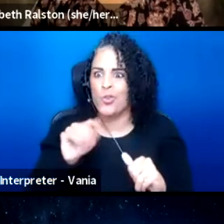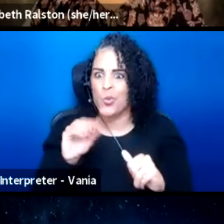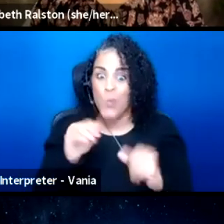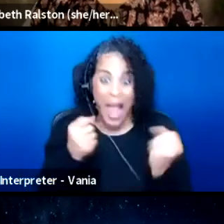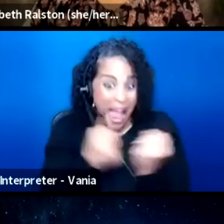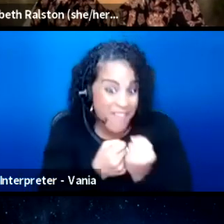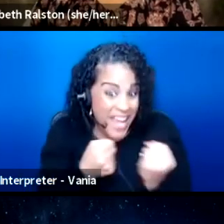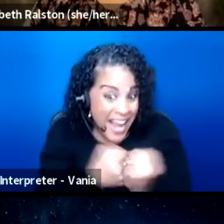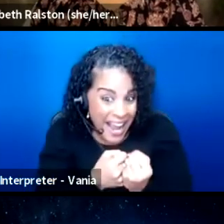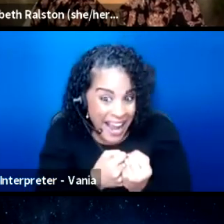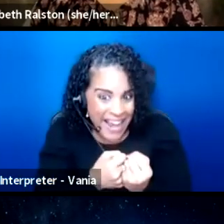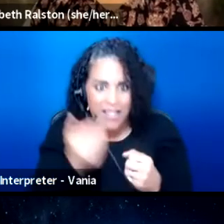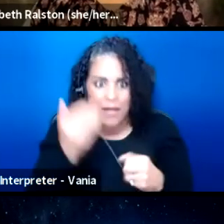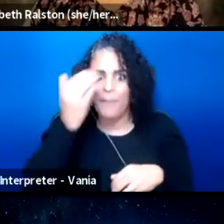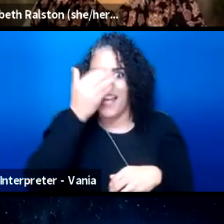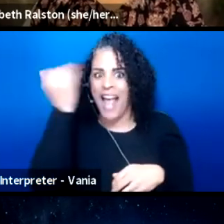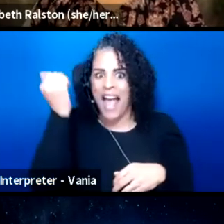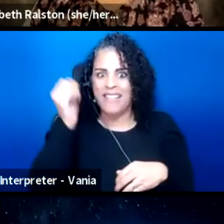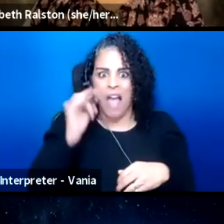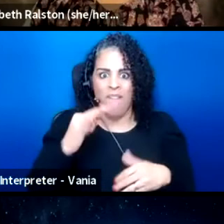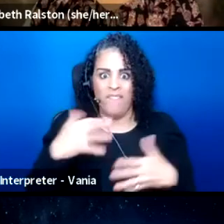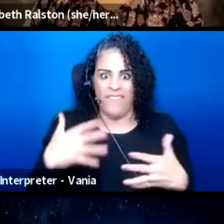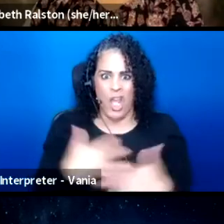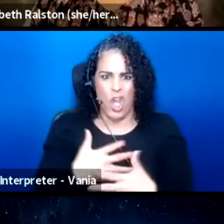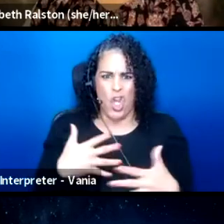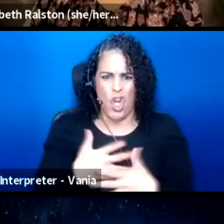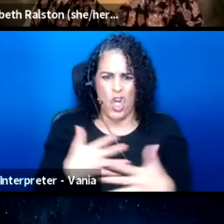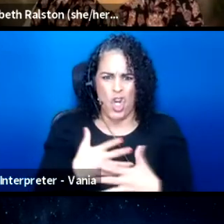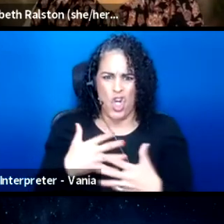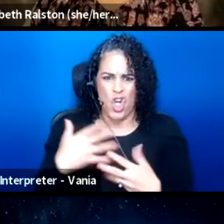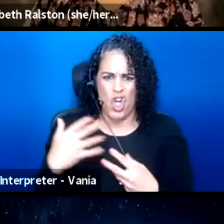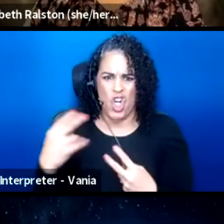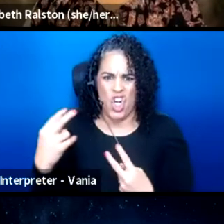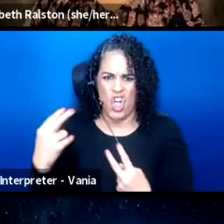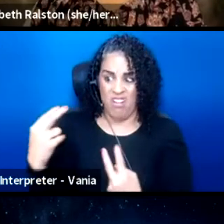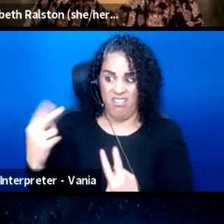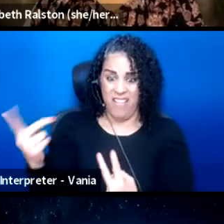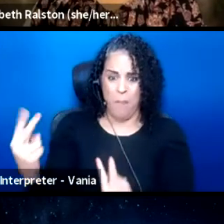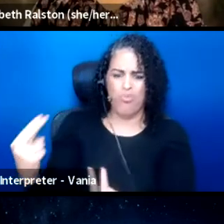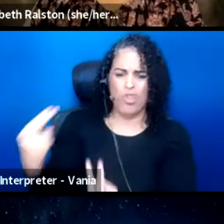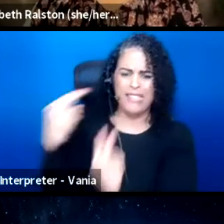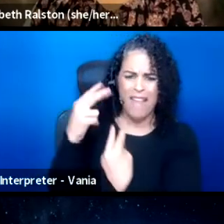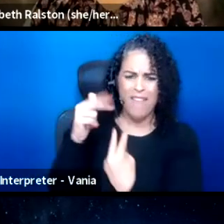because of the fear of like being, like, perceived as too much.